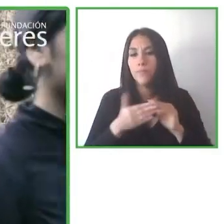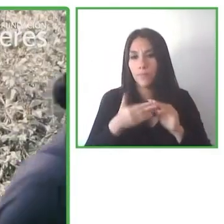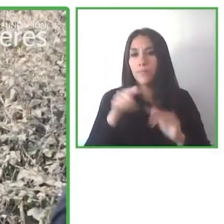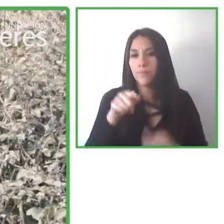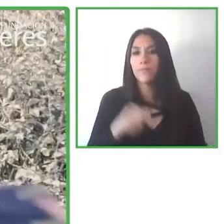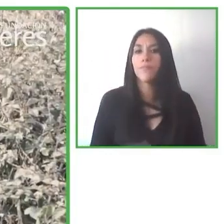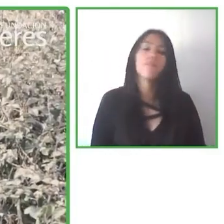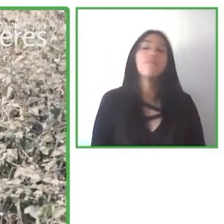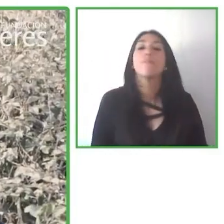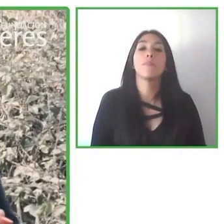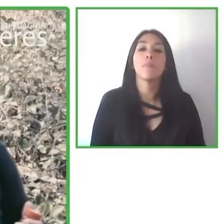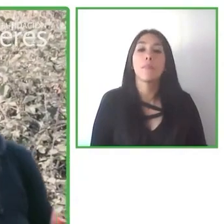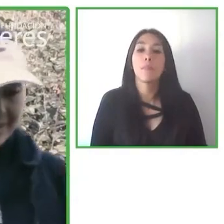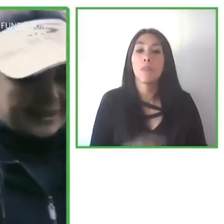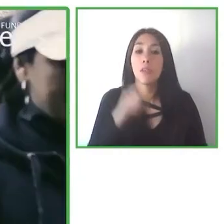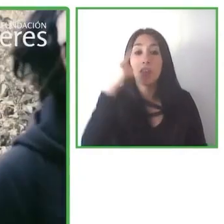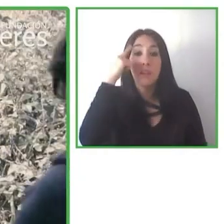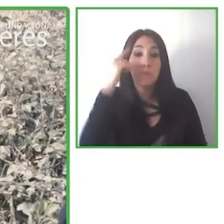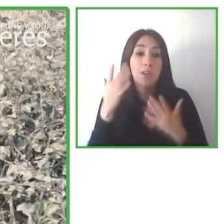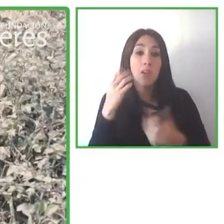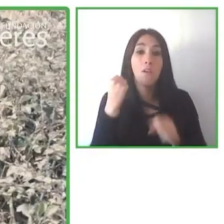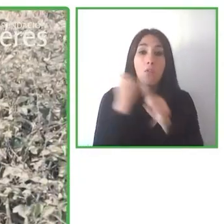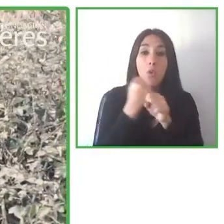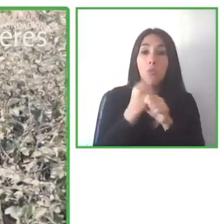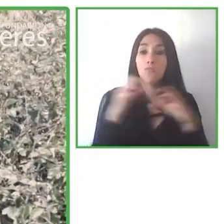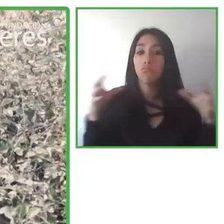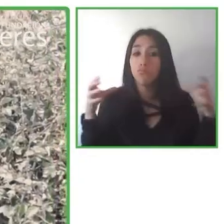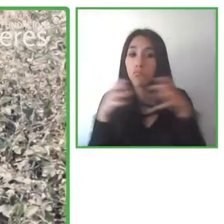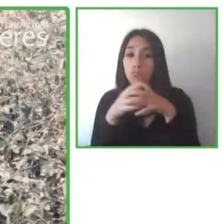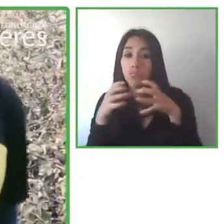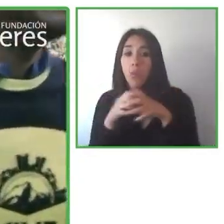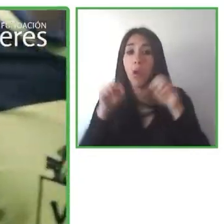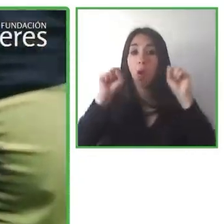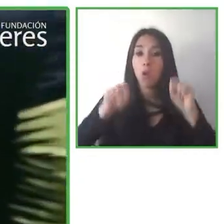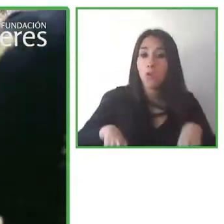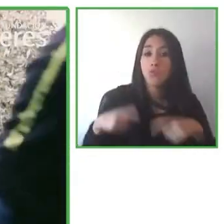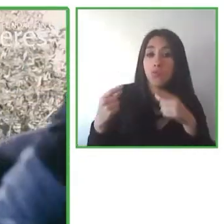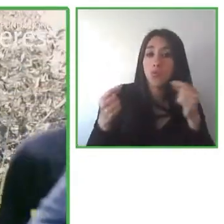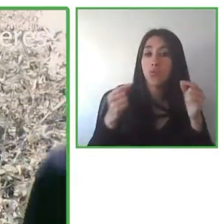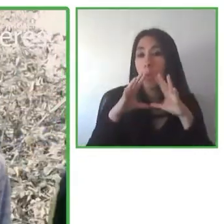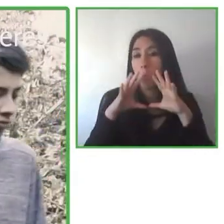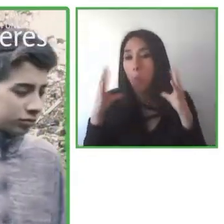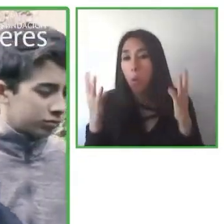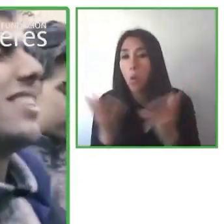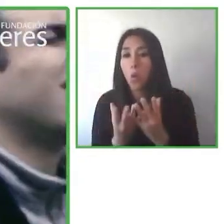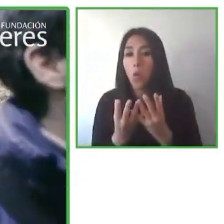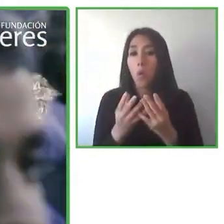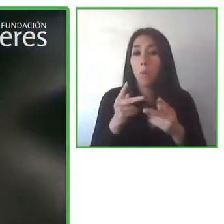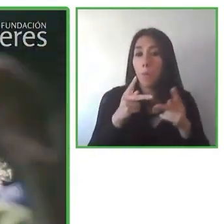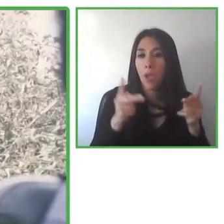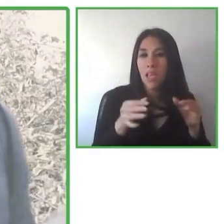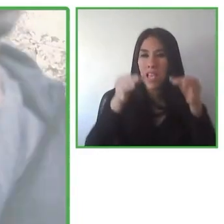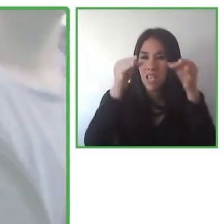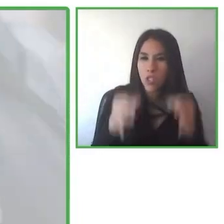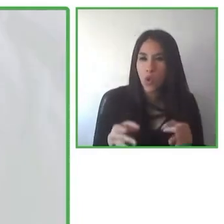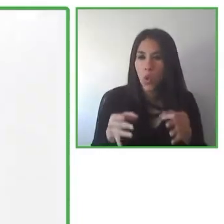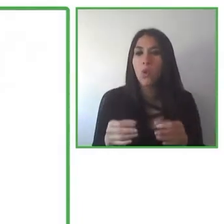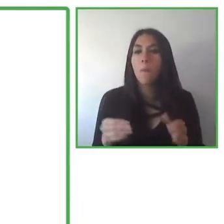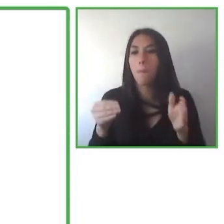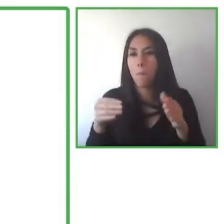We believe that by working as a team is the only way that we will be able to create a more fair world that is more inclusive for everyone.